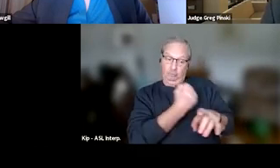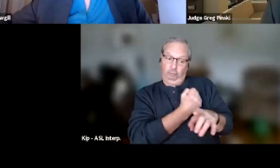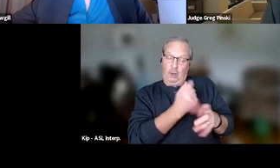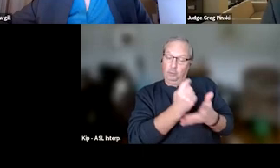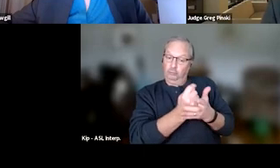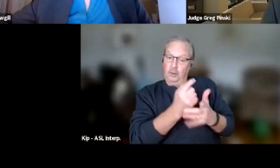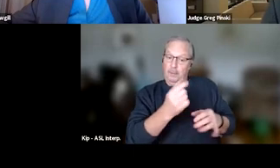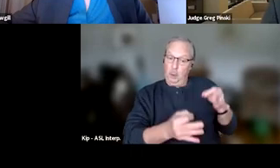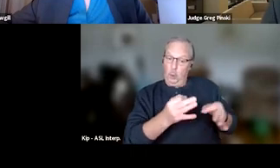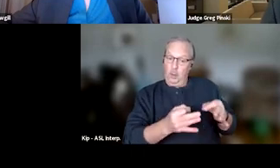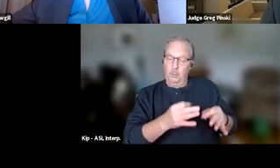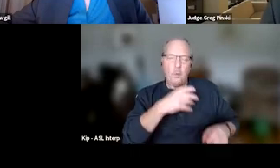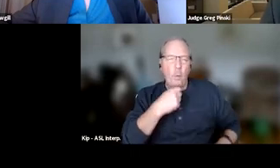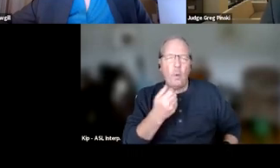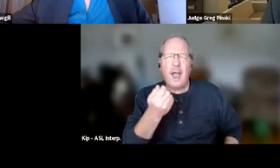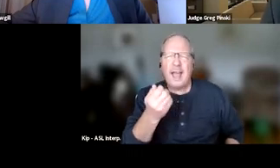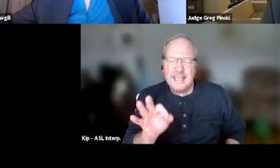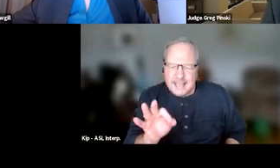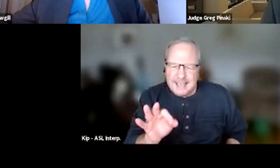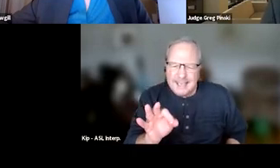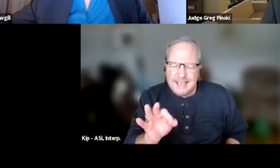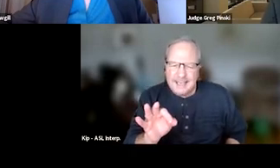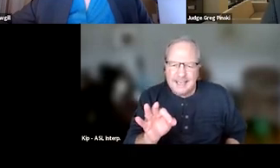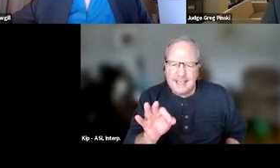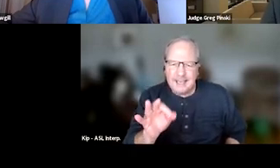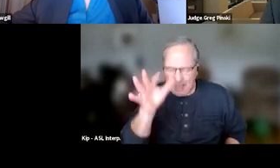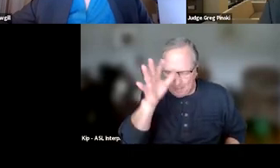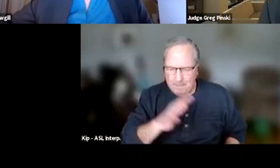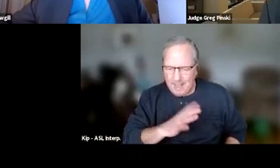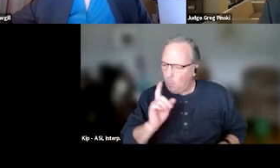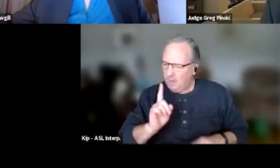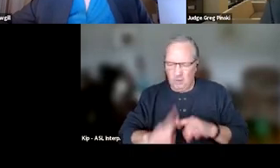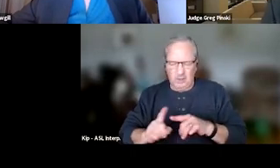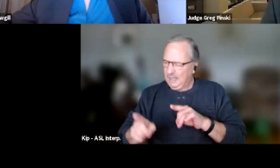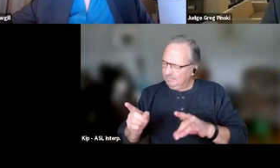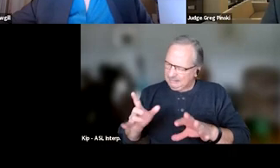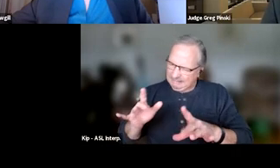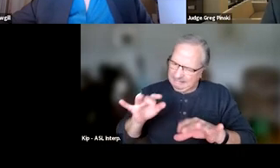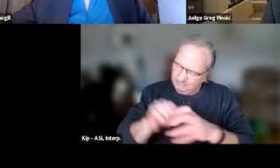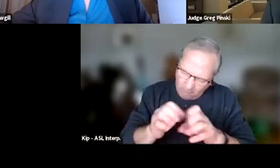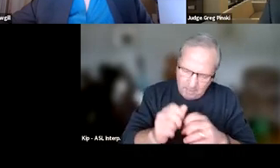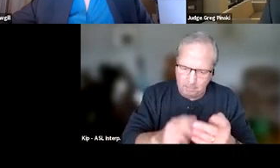He was an 18-year-old male. We couldn't get him engaged in the program at all. Couldn't get him to show up,